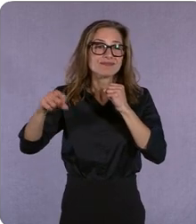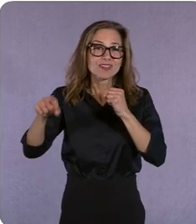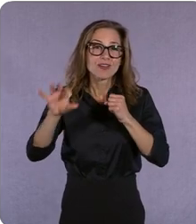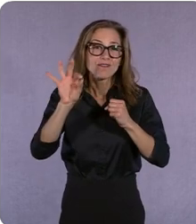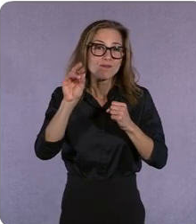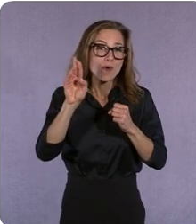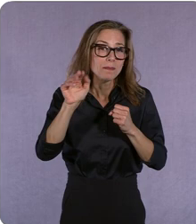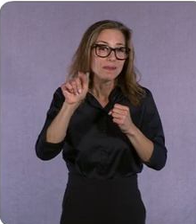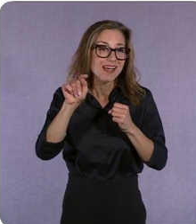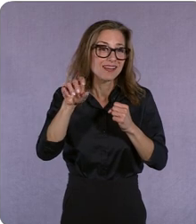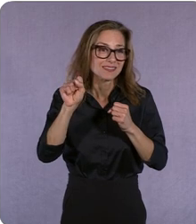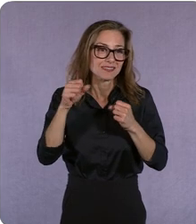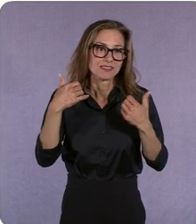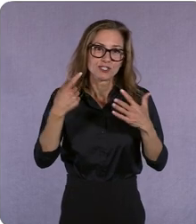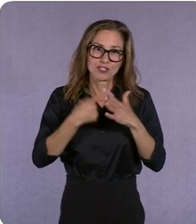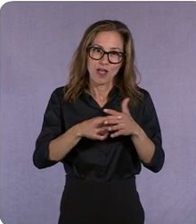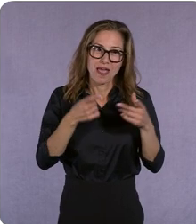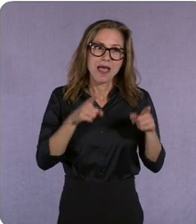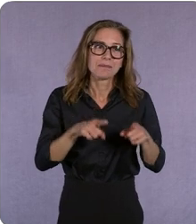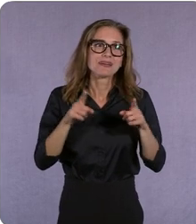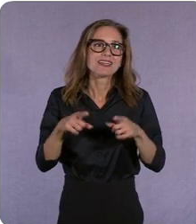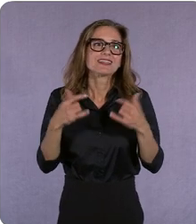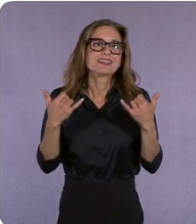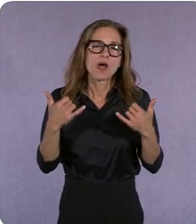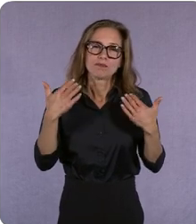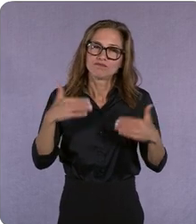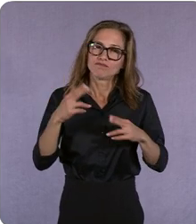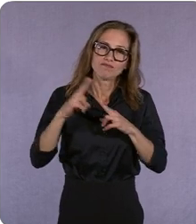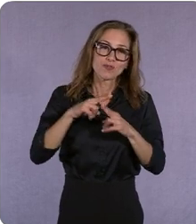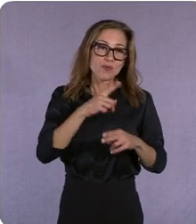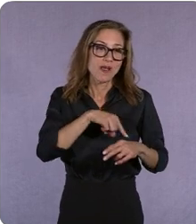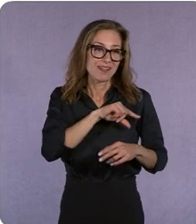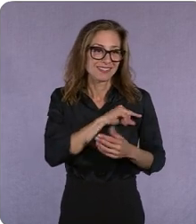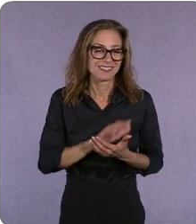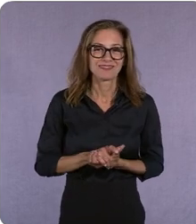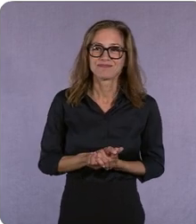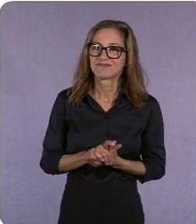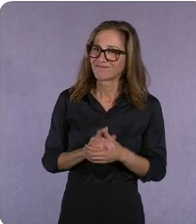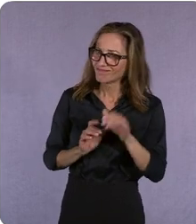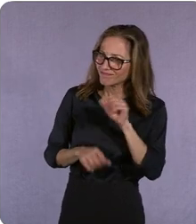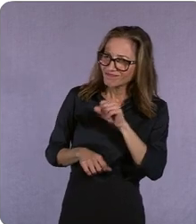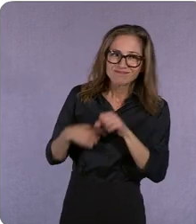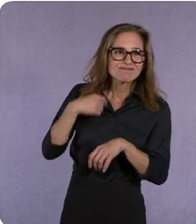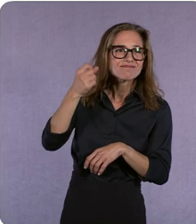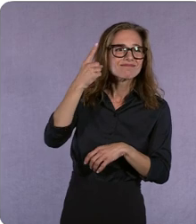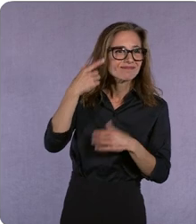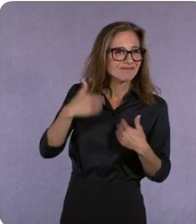Allan: Yeah i totally agree with you and i i think associating yourself with authentic storytelling